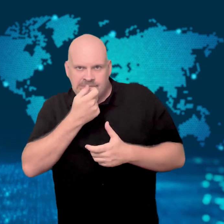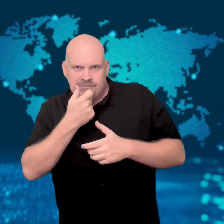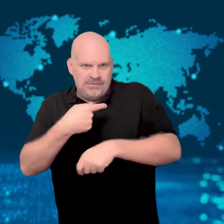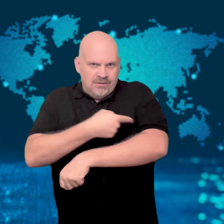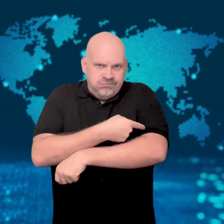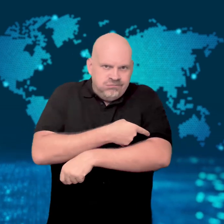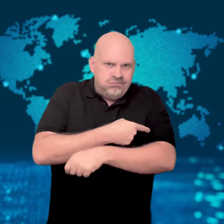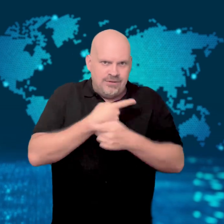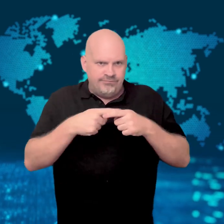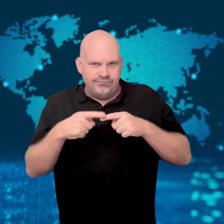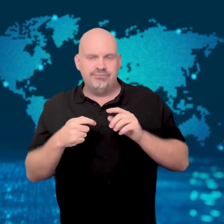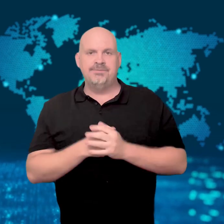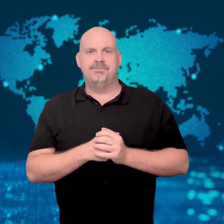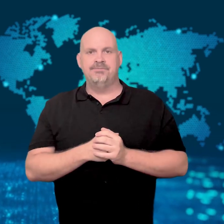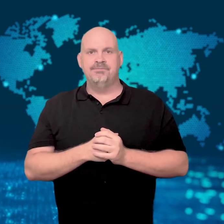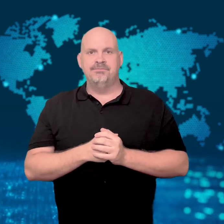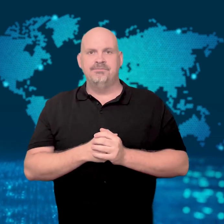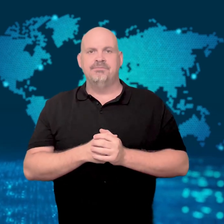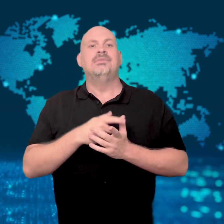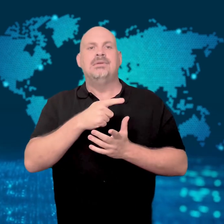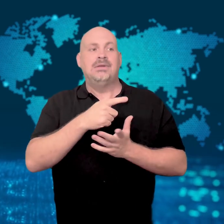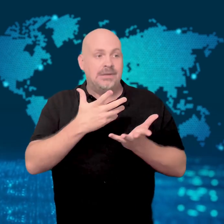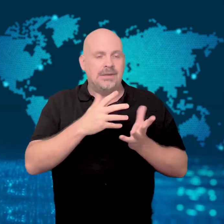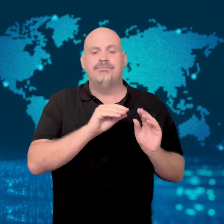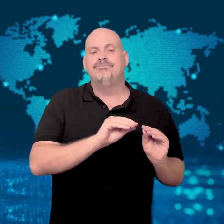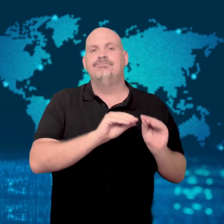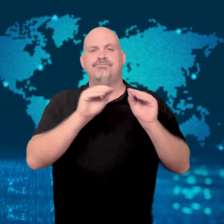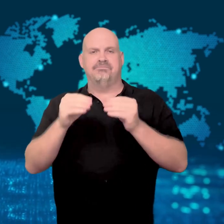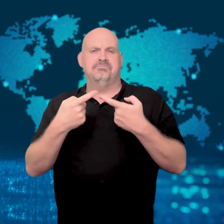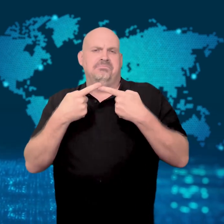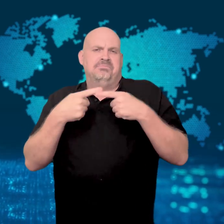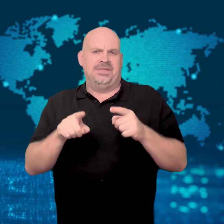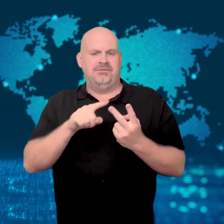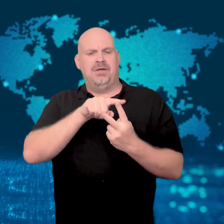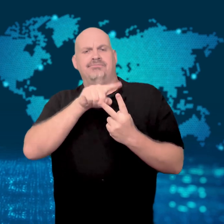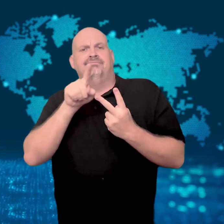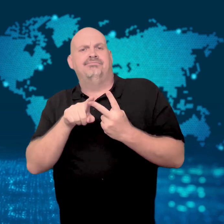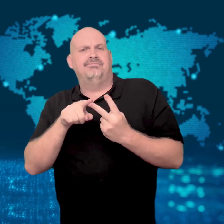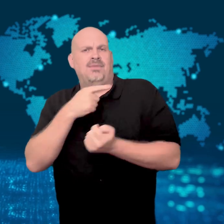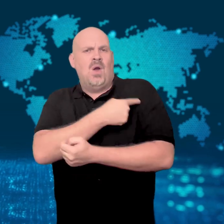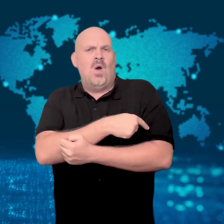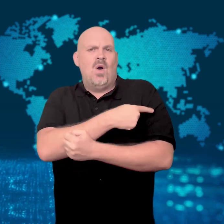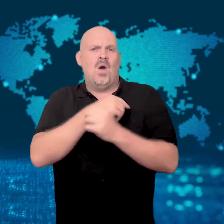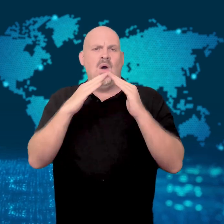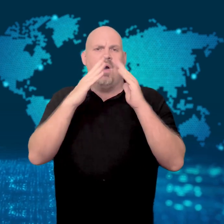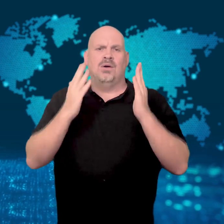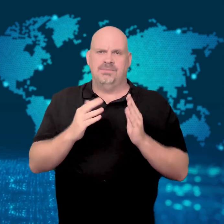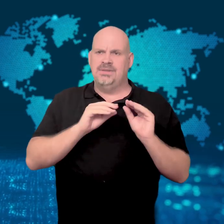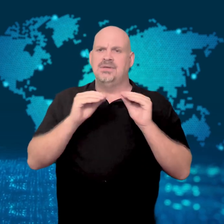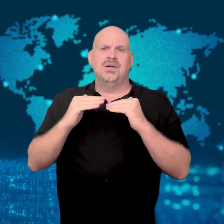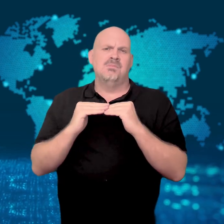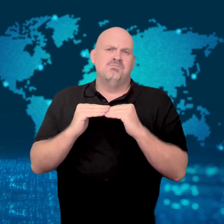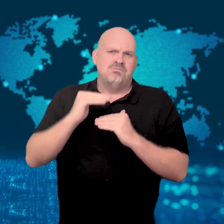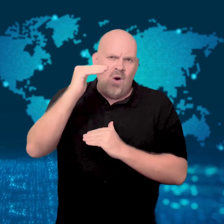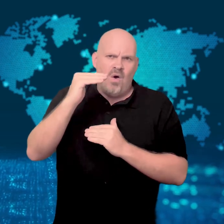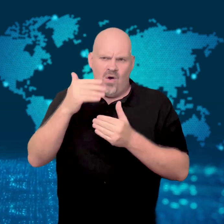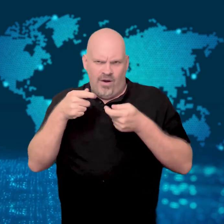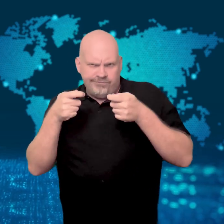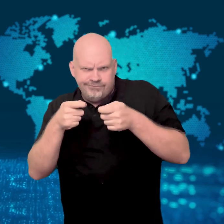He was later transferred to another hospital for further treatment.